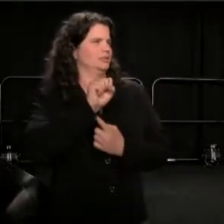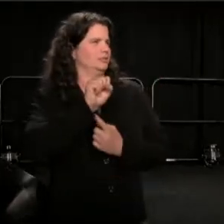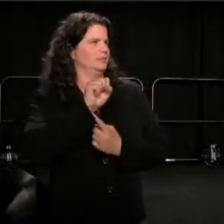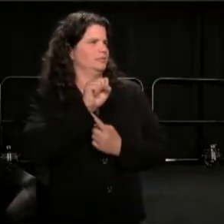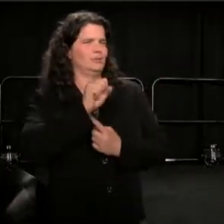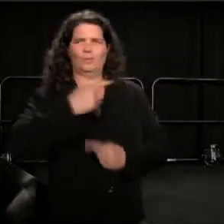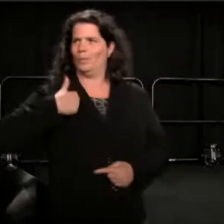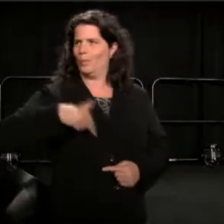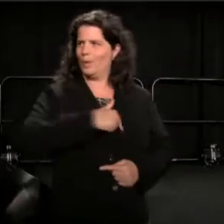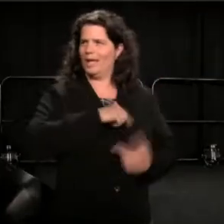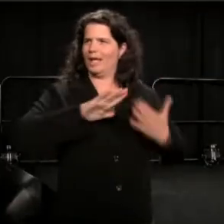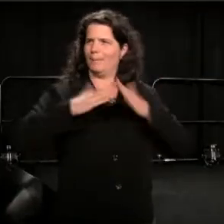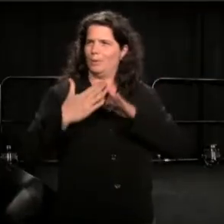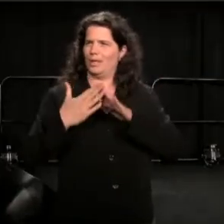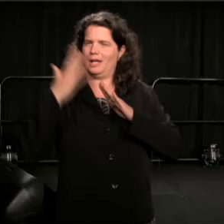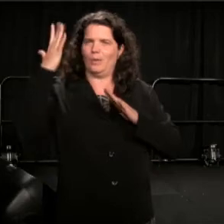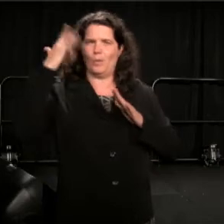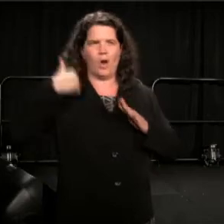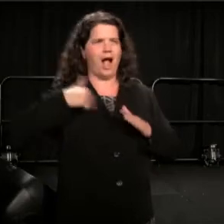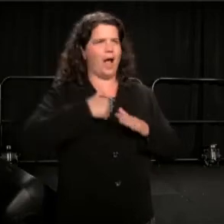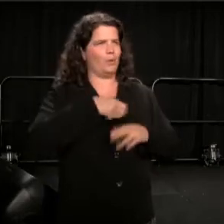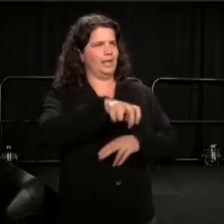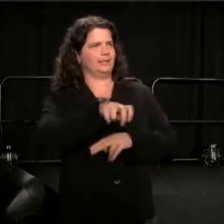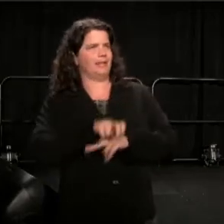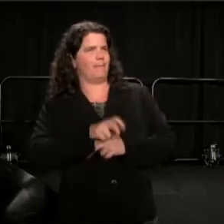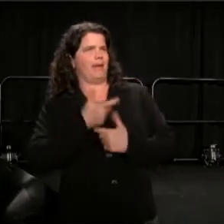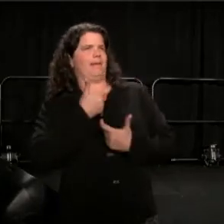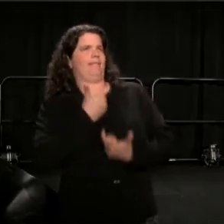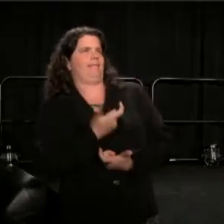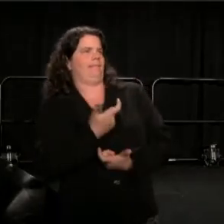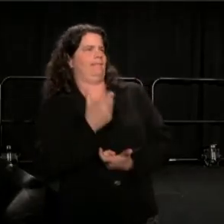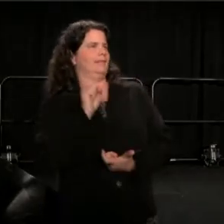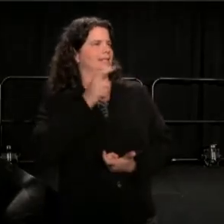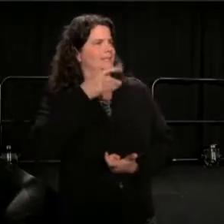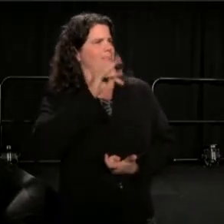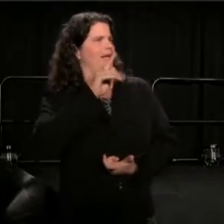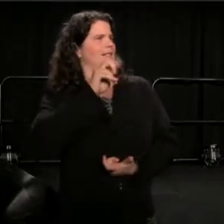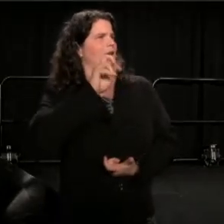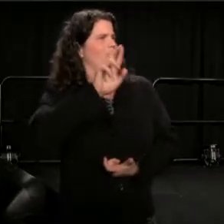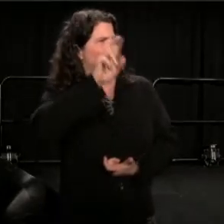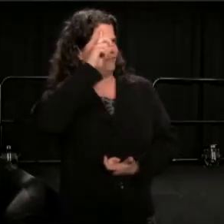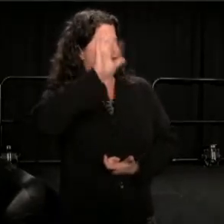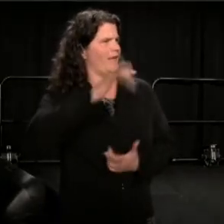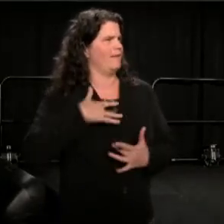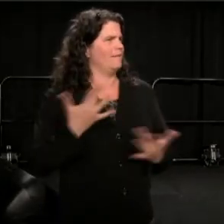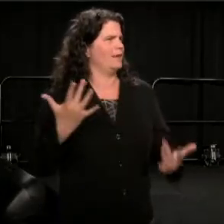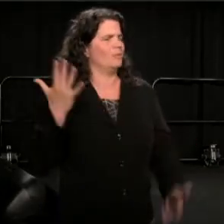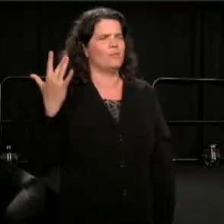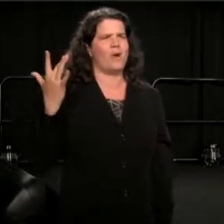And it has a lot to do with how it was presented to us.